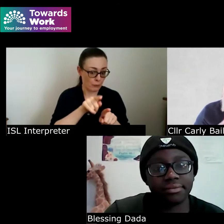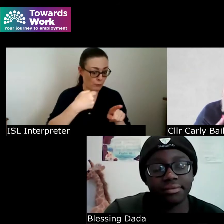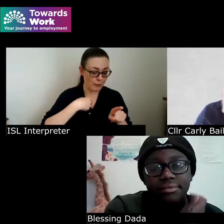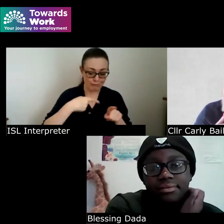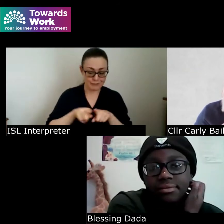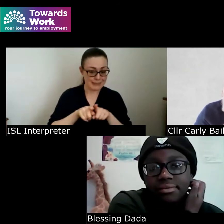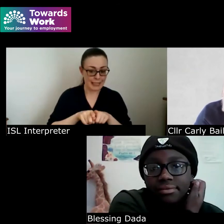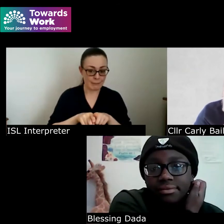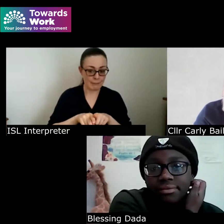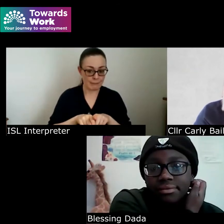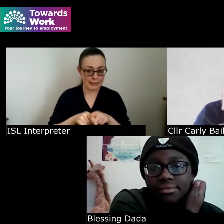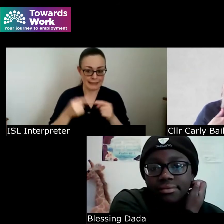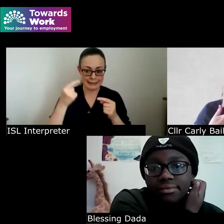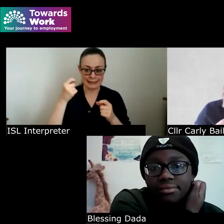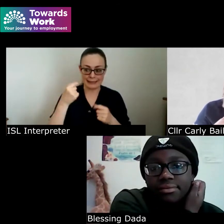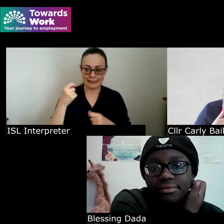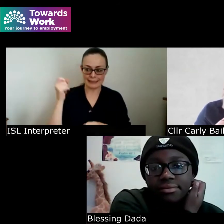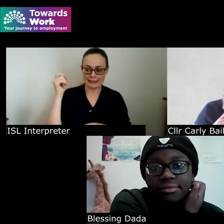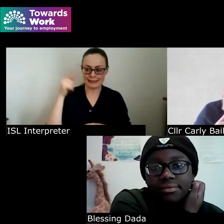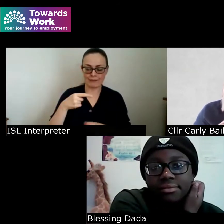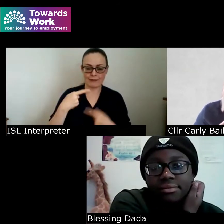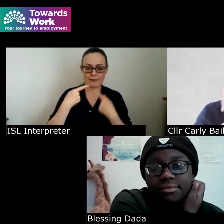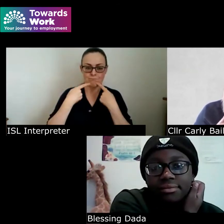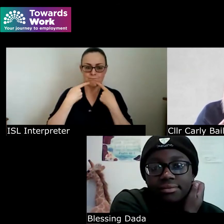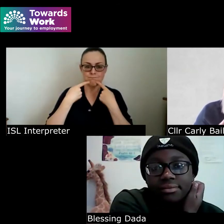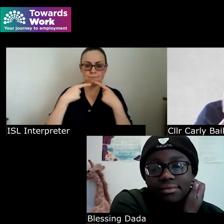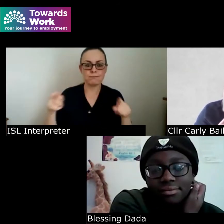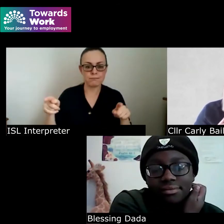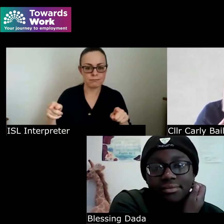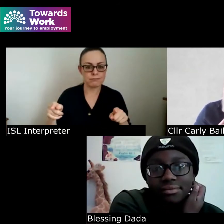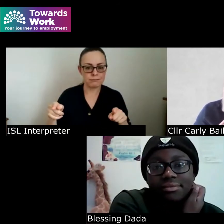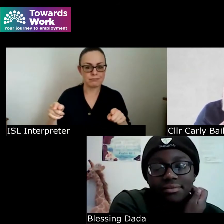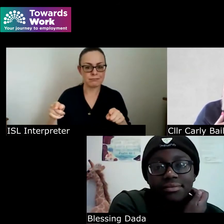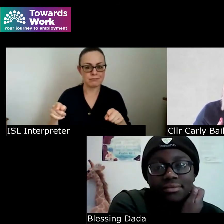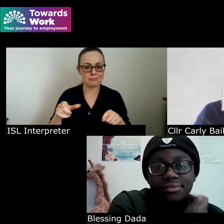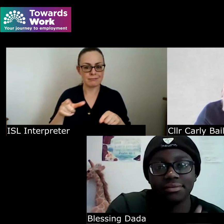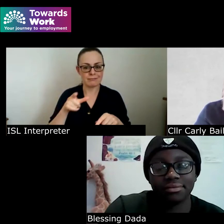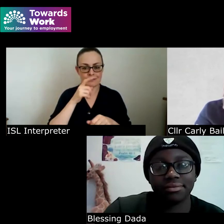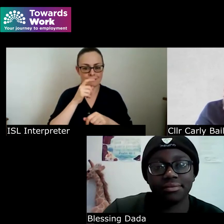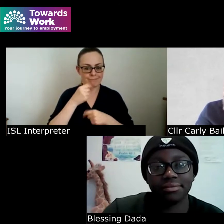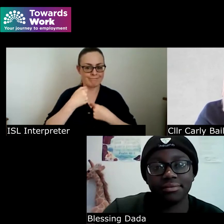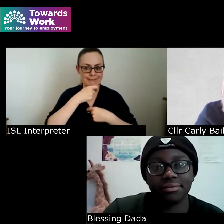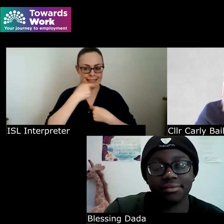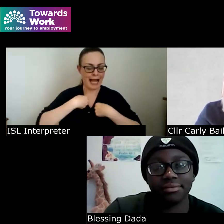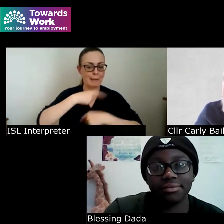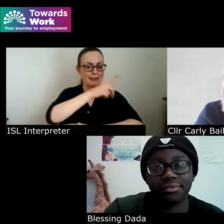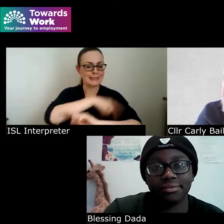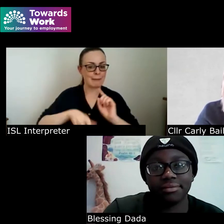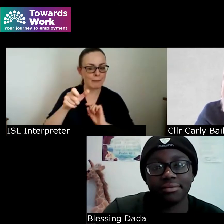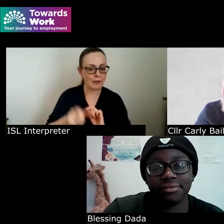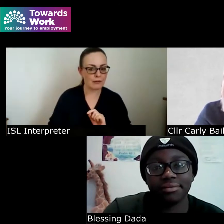any shame that internalized ableism that was there to say I was a disabled person or a disabled woman